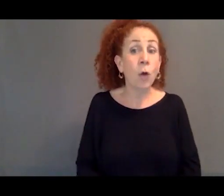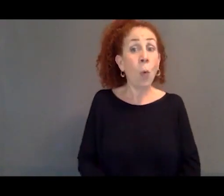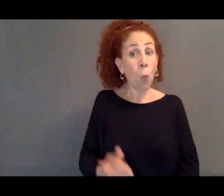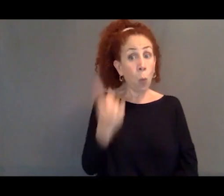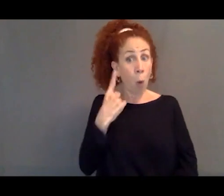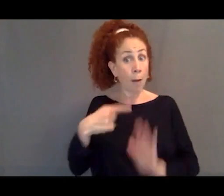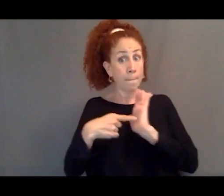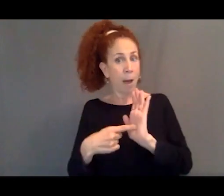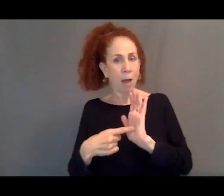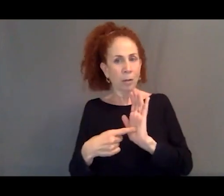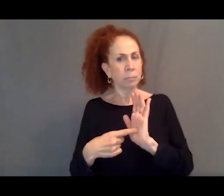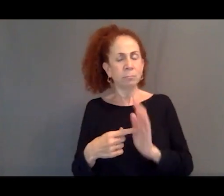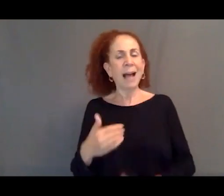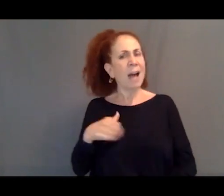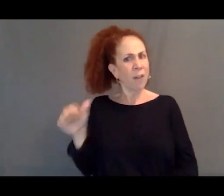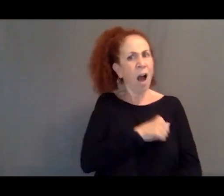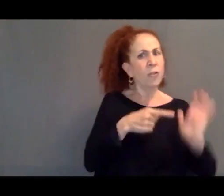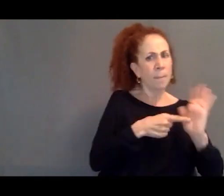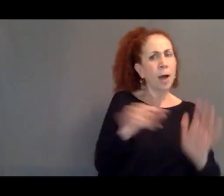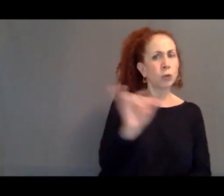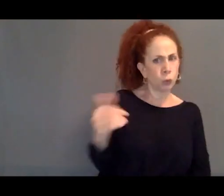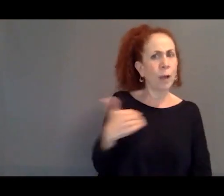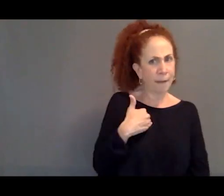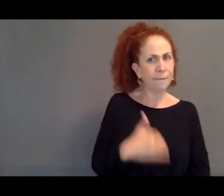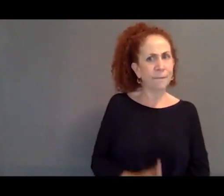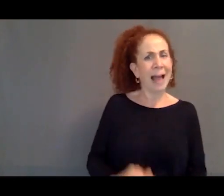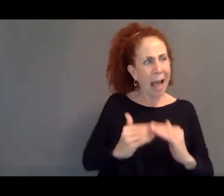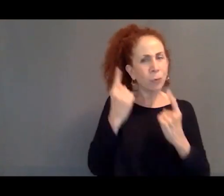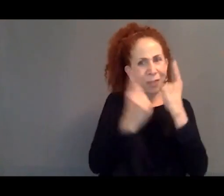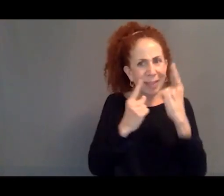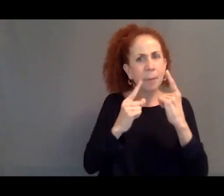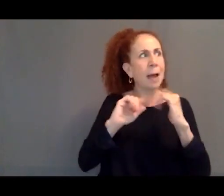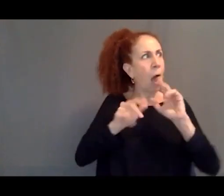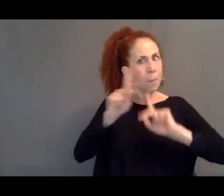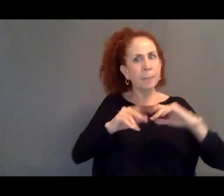It's not just this one way of thinking about the movement of people.